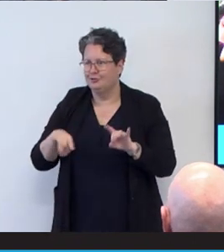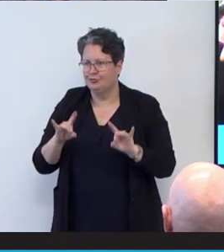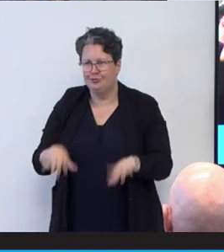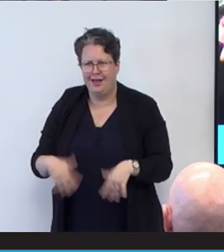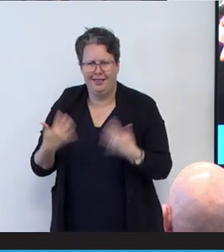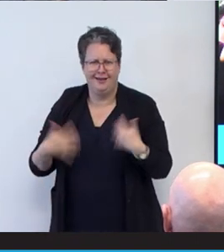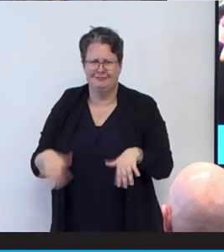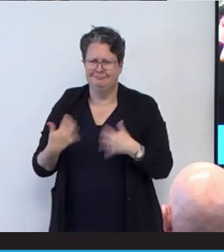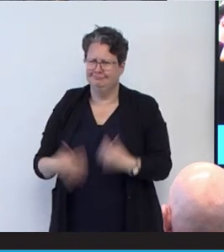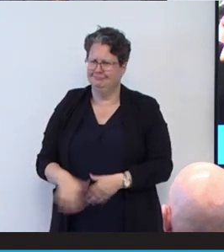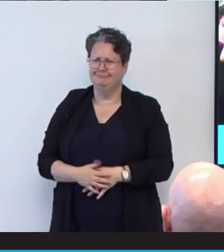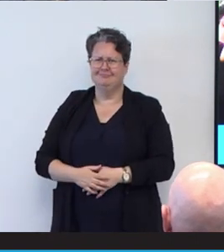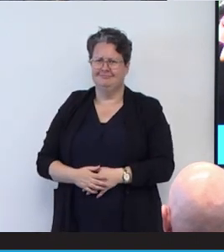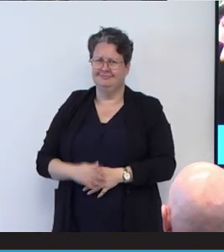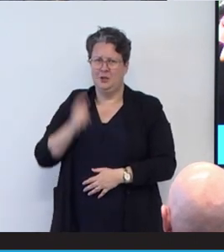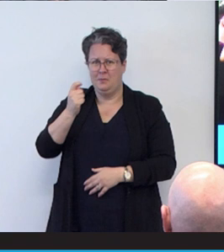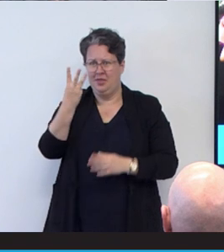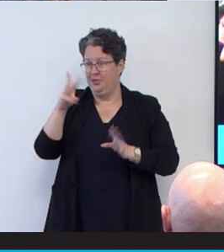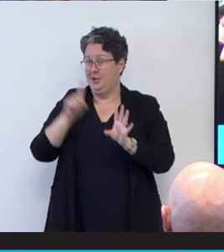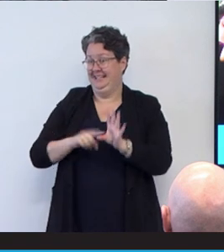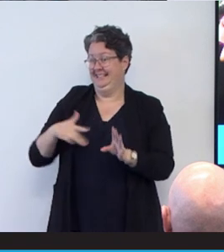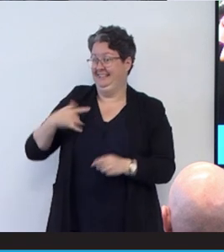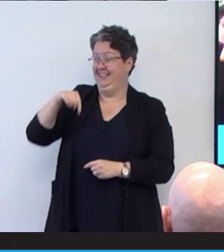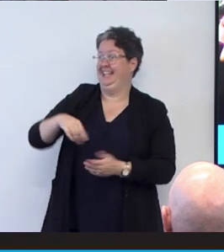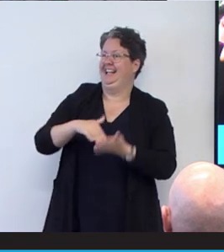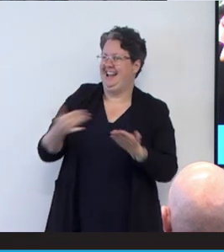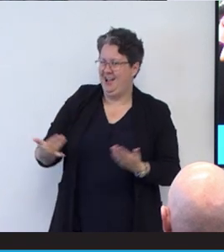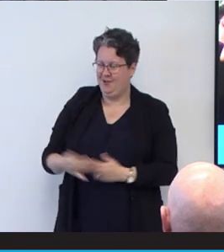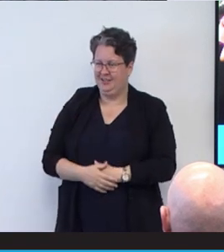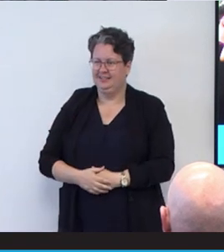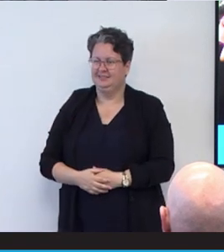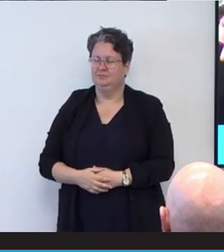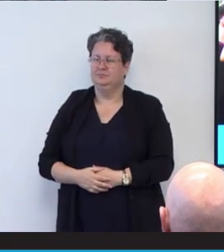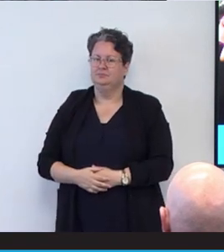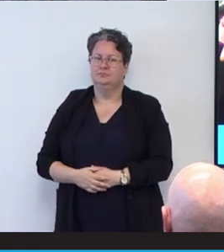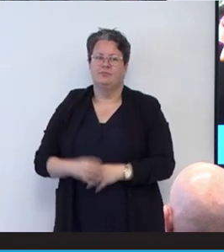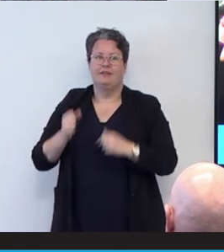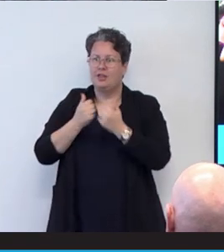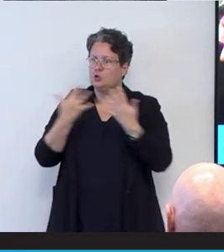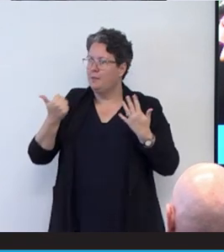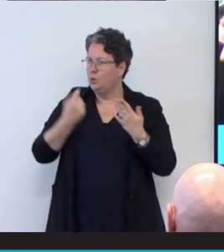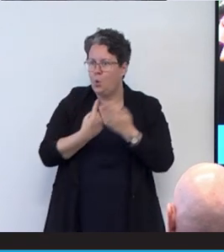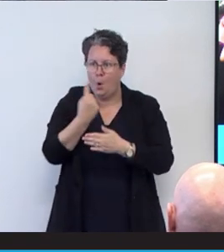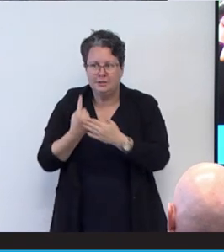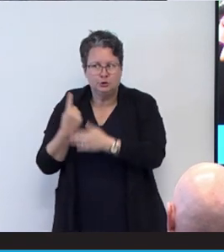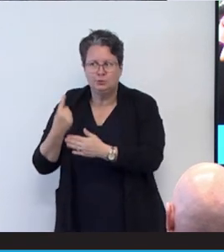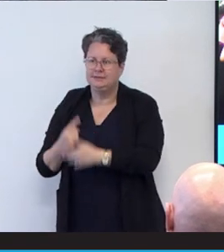ever since then. It's coming up to 30 years now and I've had so many good opportunities. I am a